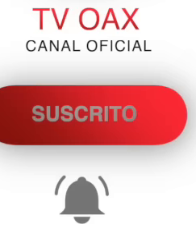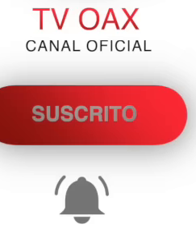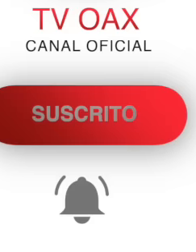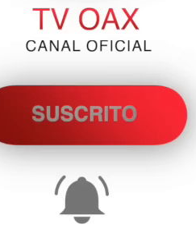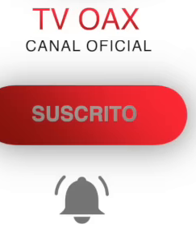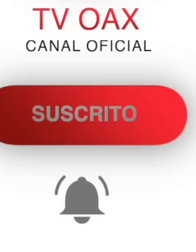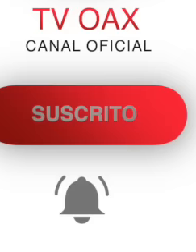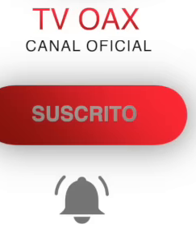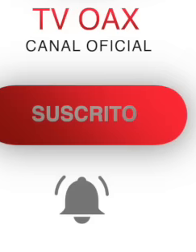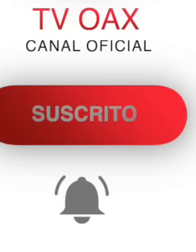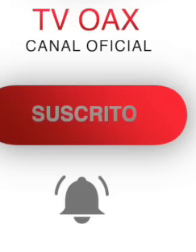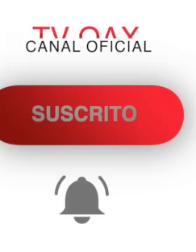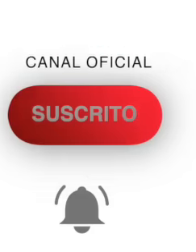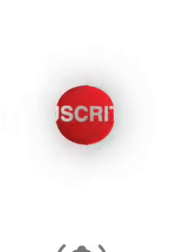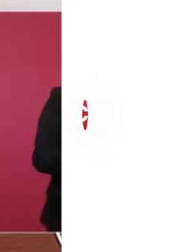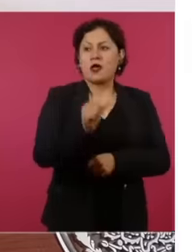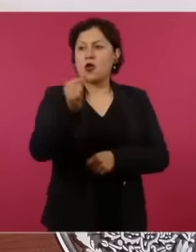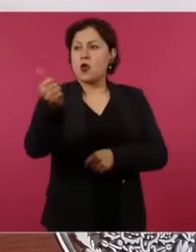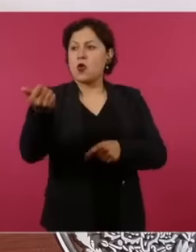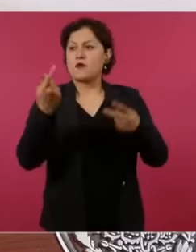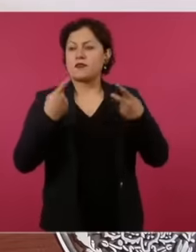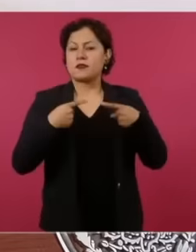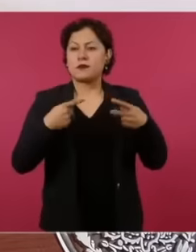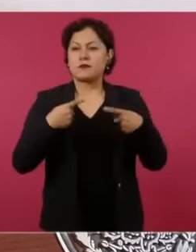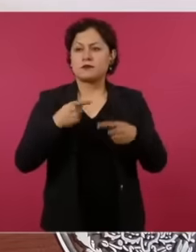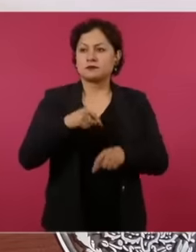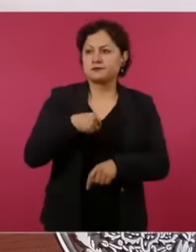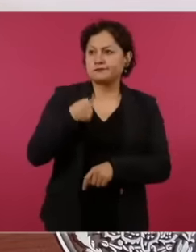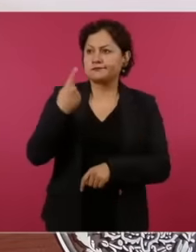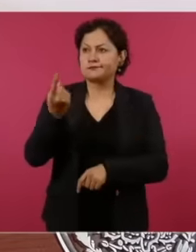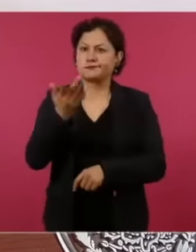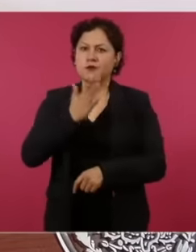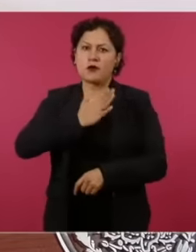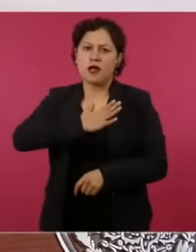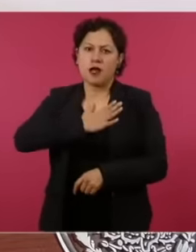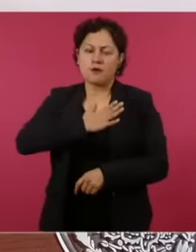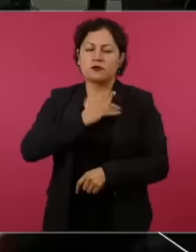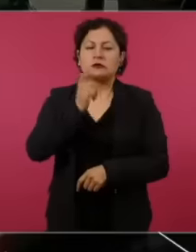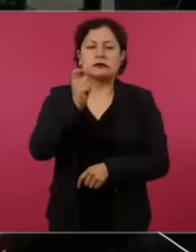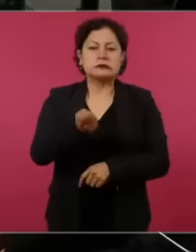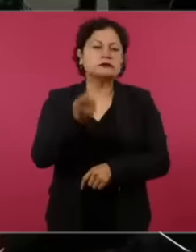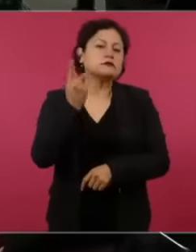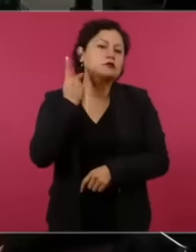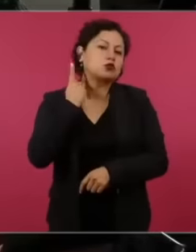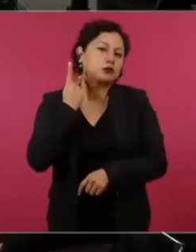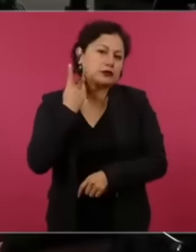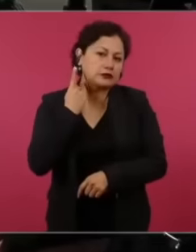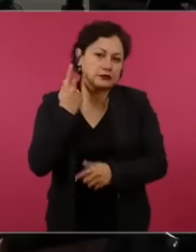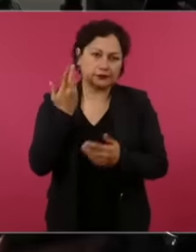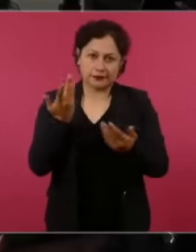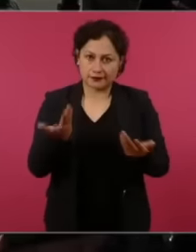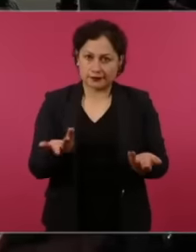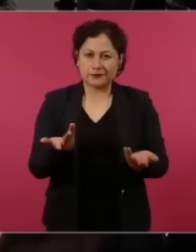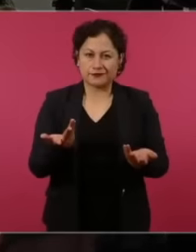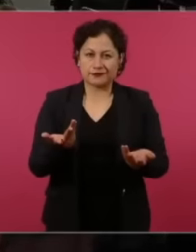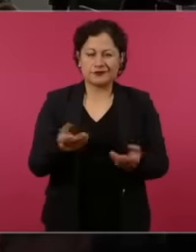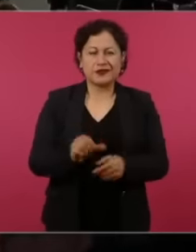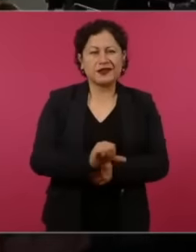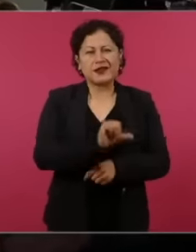for your neighbor. The rest is paraphernalia.